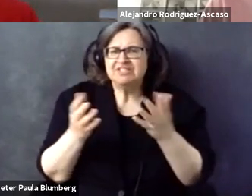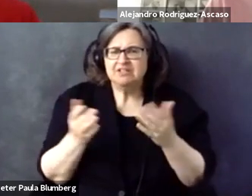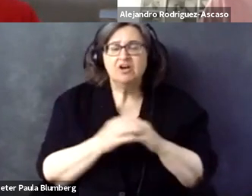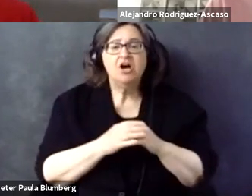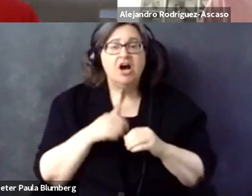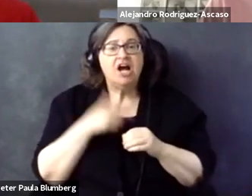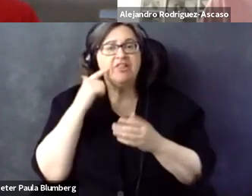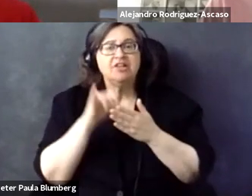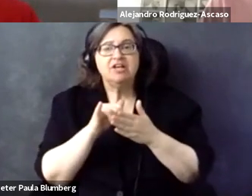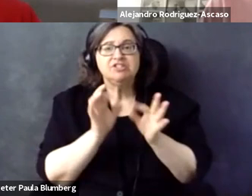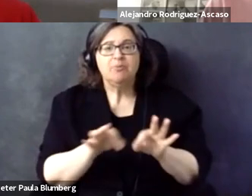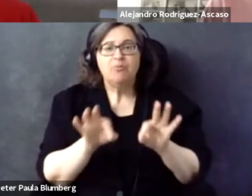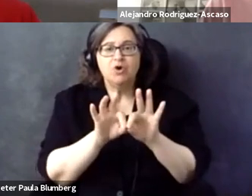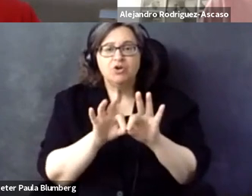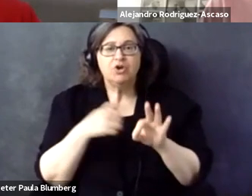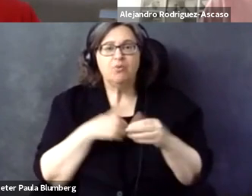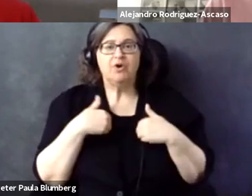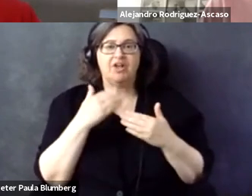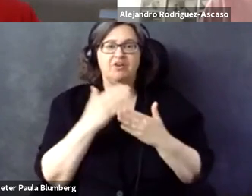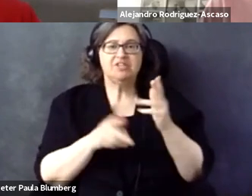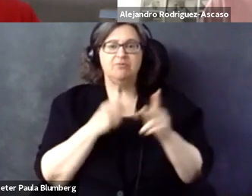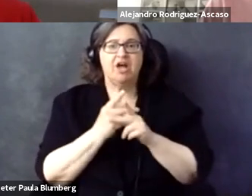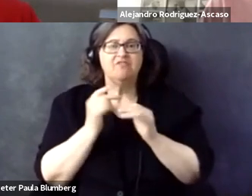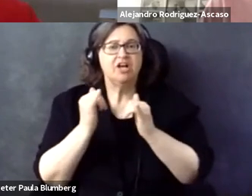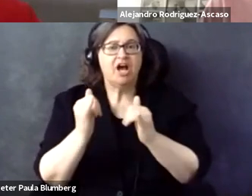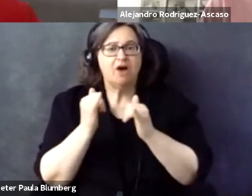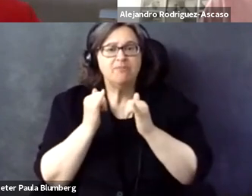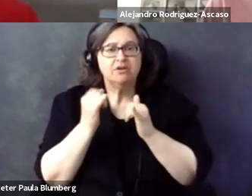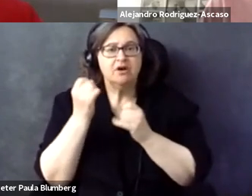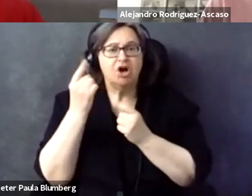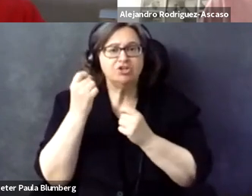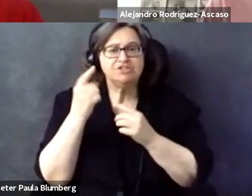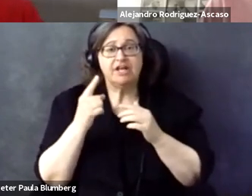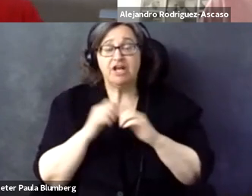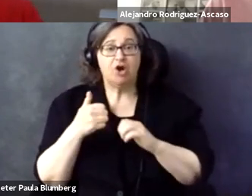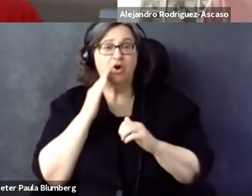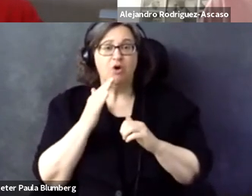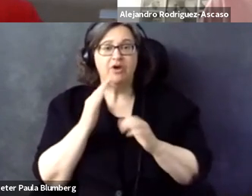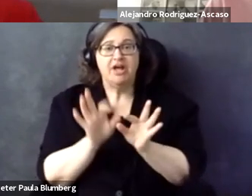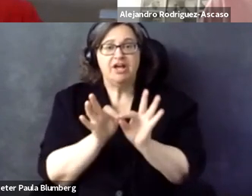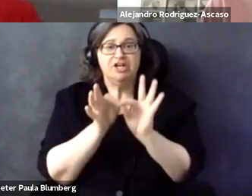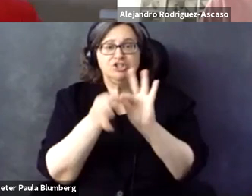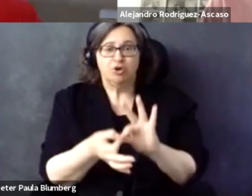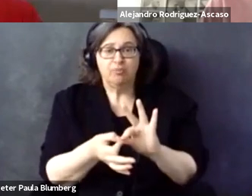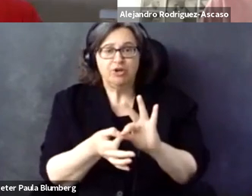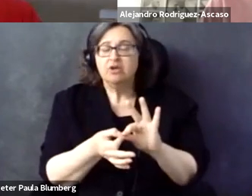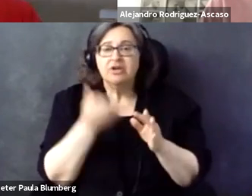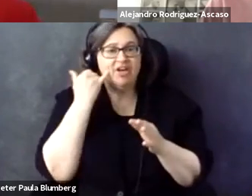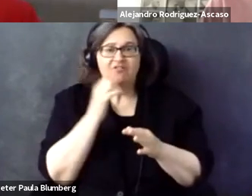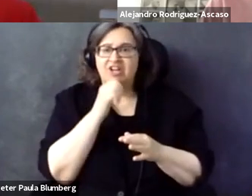aware that this is not accessible, then how am I supposed to ever fix it? So I think it is important that we have some kind of common